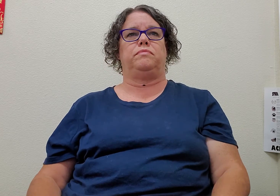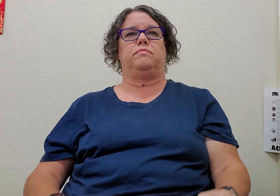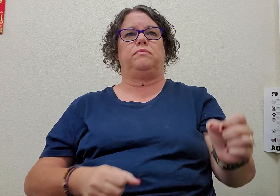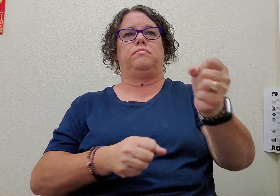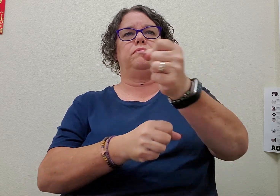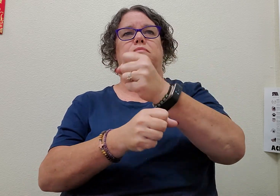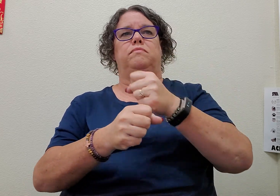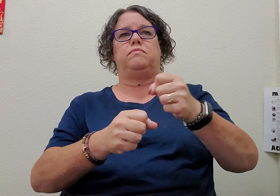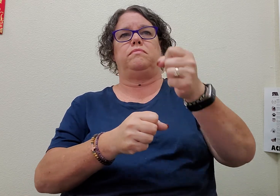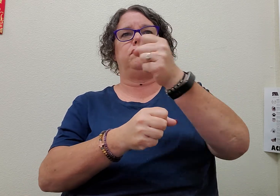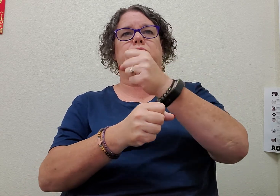coffee